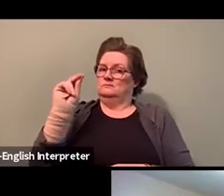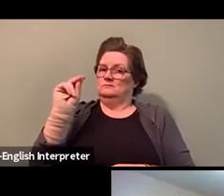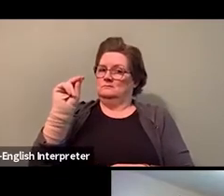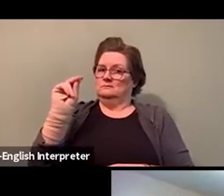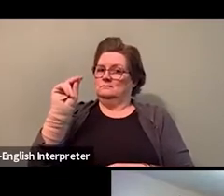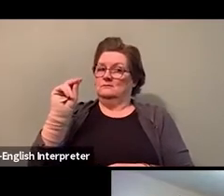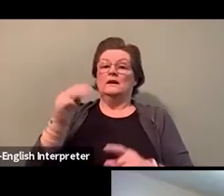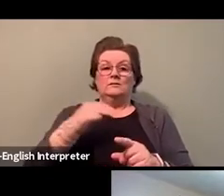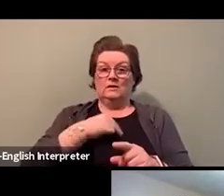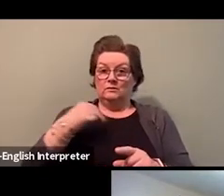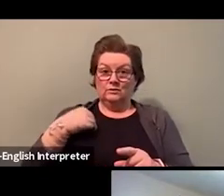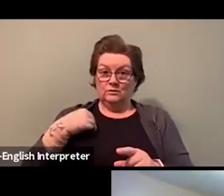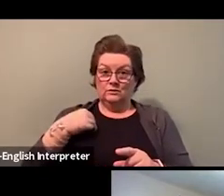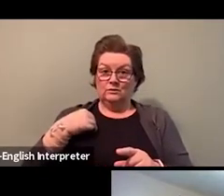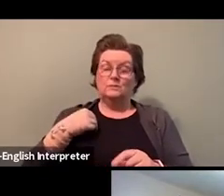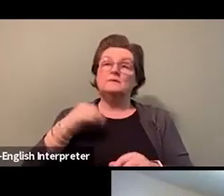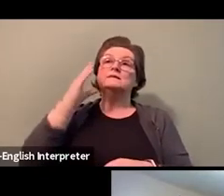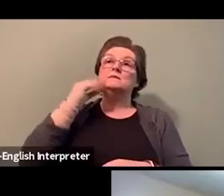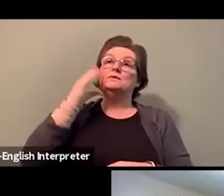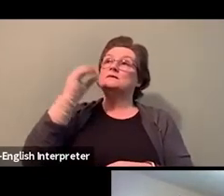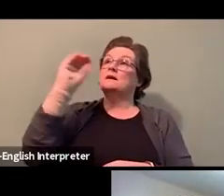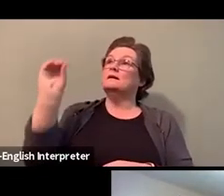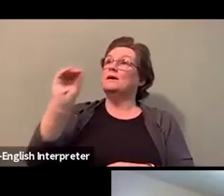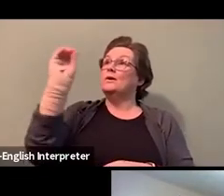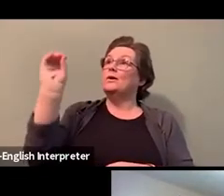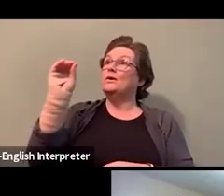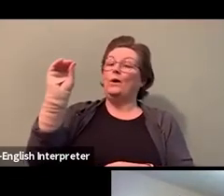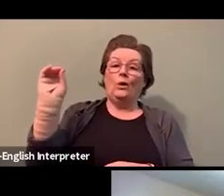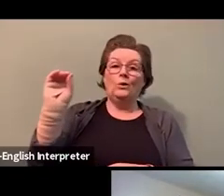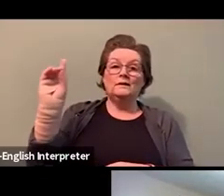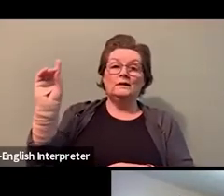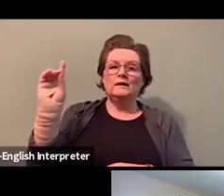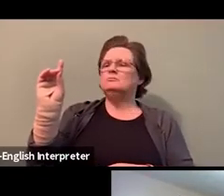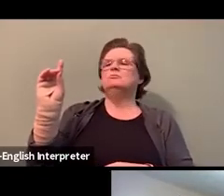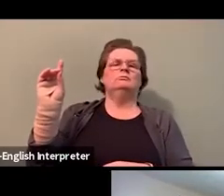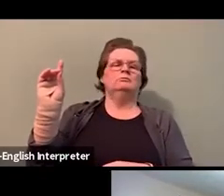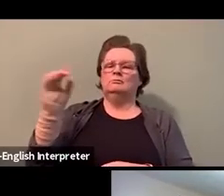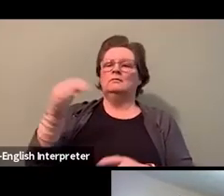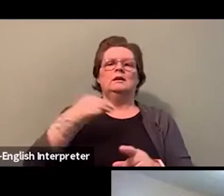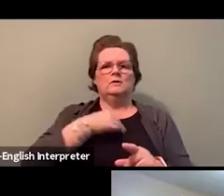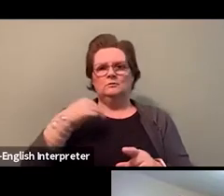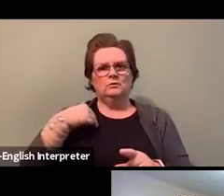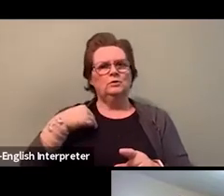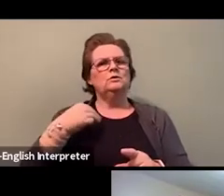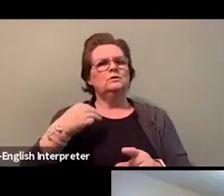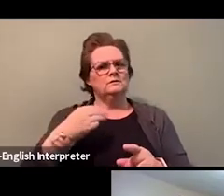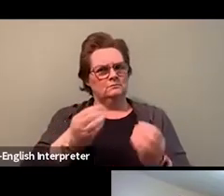at the local level. That's what they can relate to. That's where they don't see themselves reflected, starting from there.